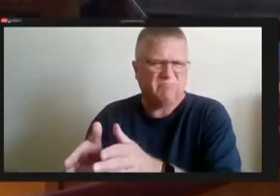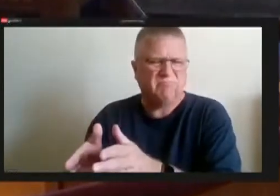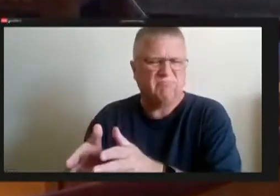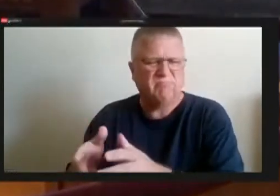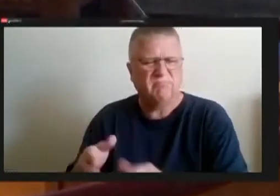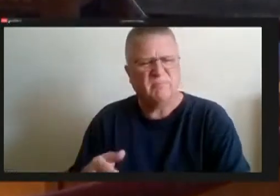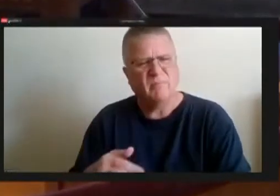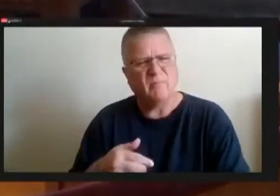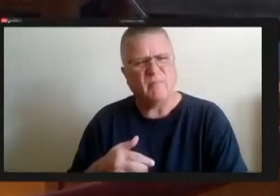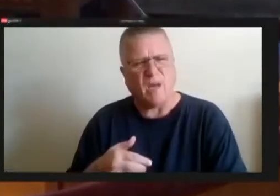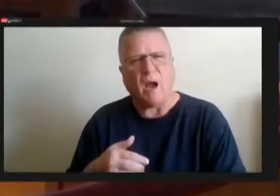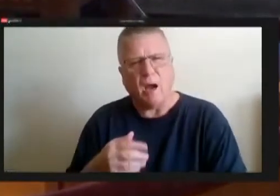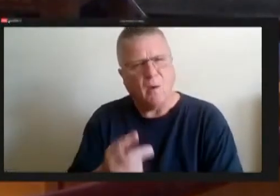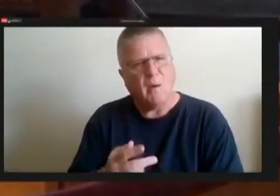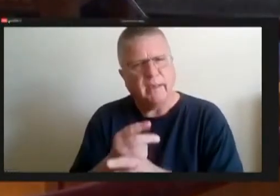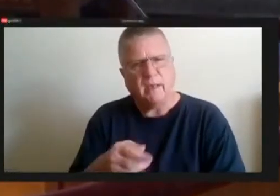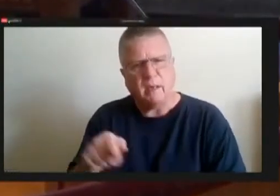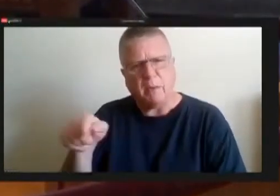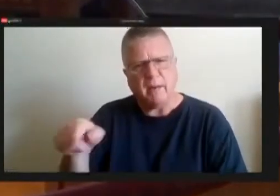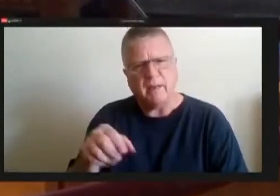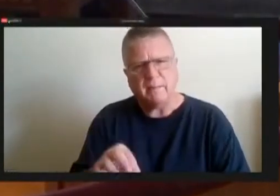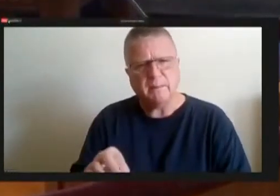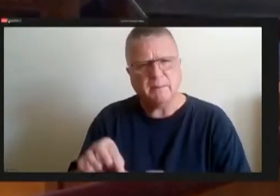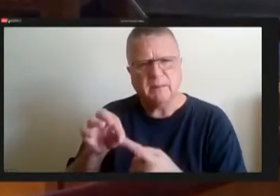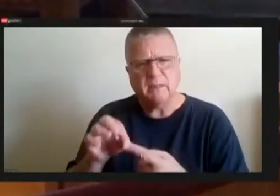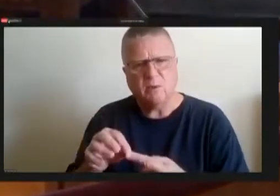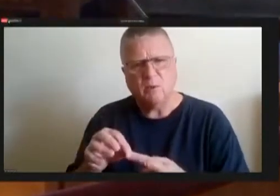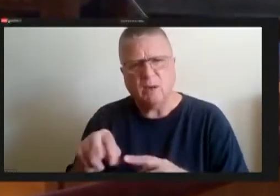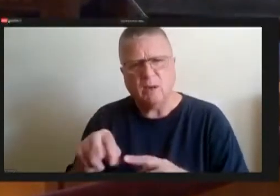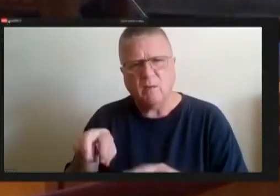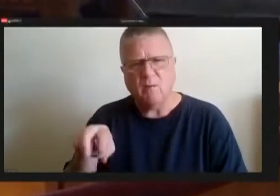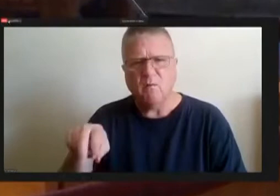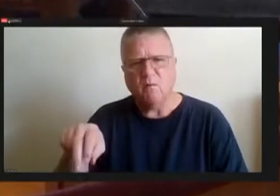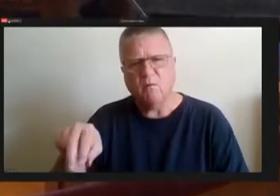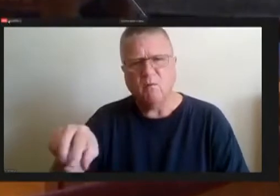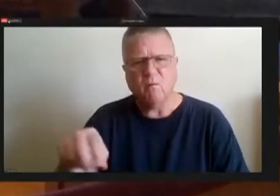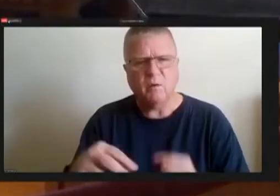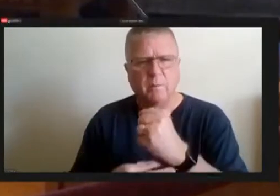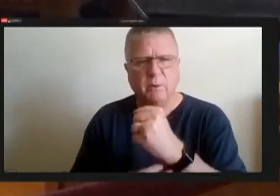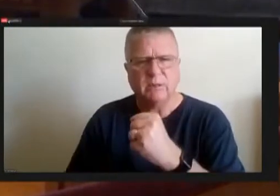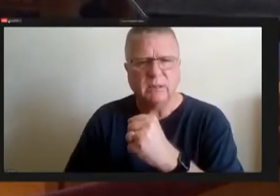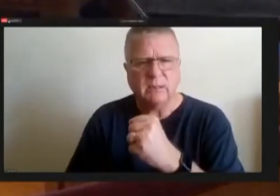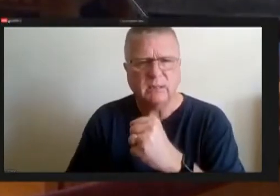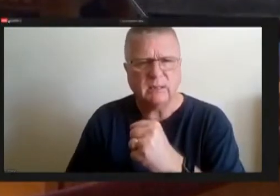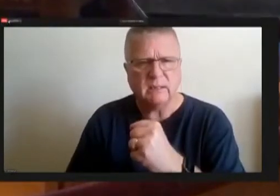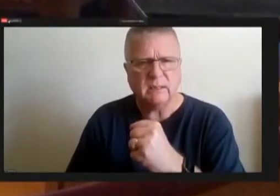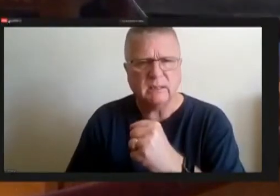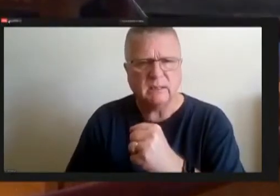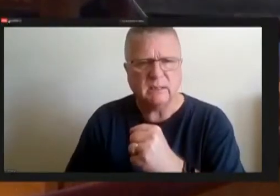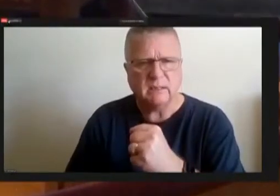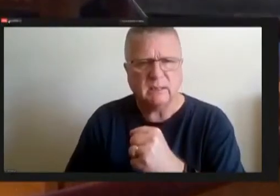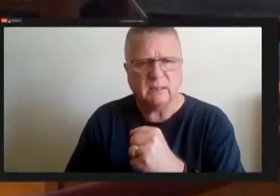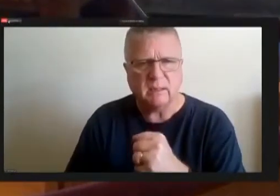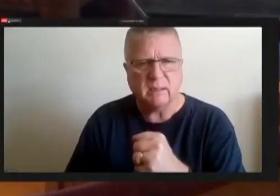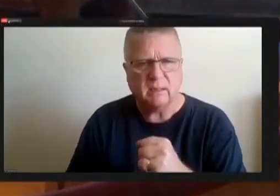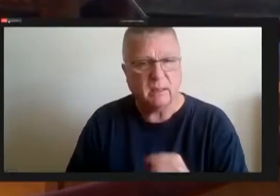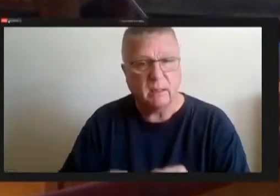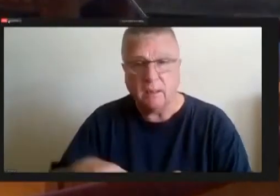especially around foot bridges that have been cleared and it'd be, you know, this is new,